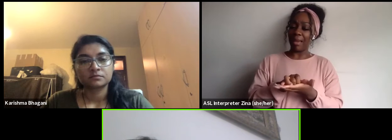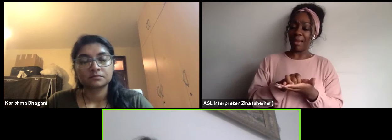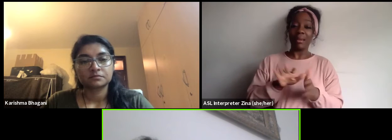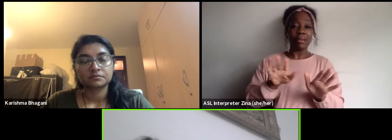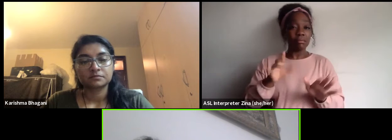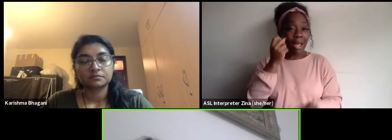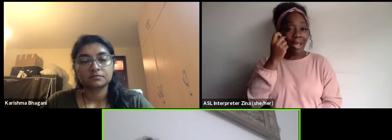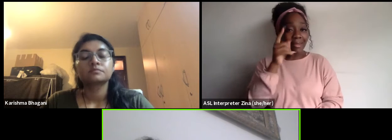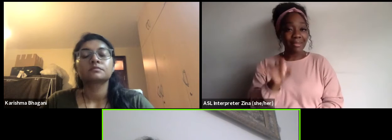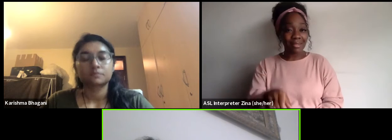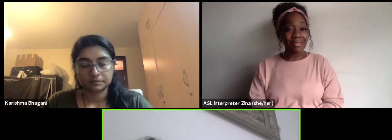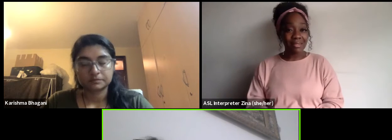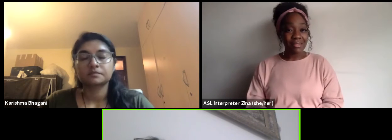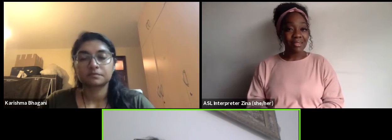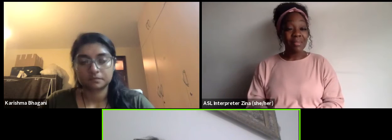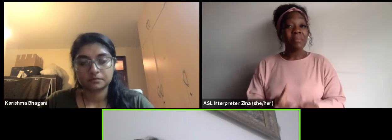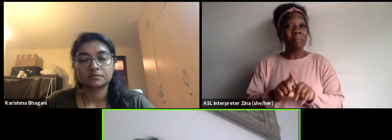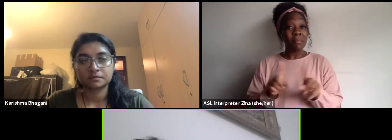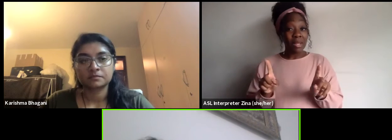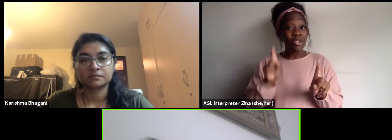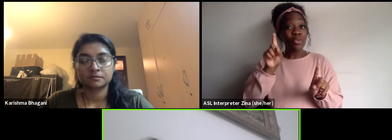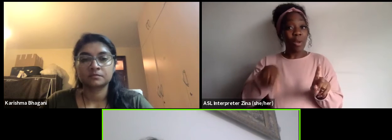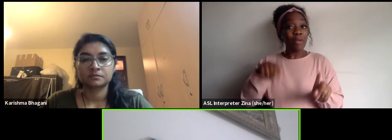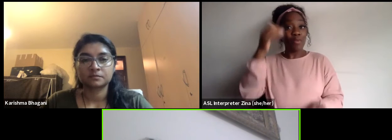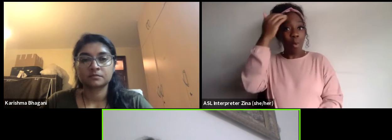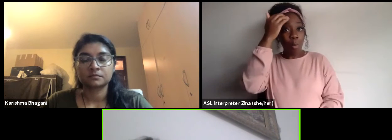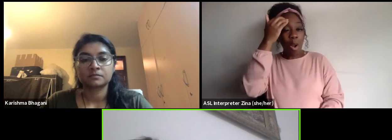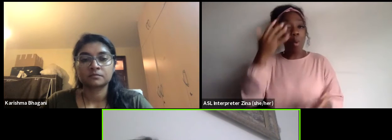but at least you have to be aware of the risks taking.